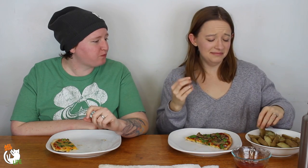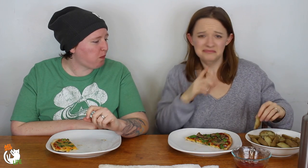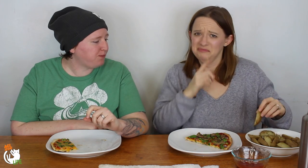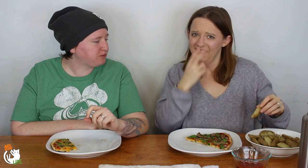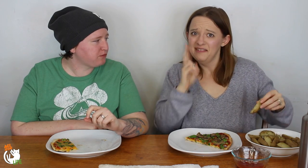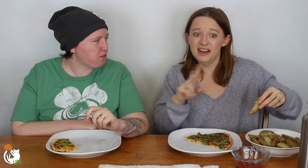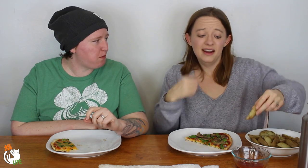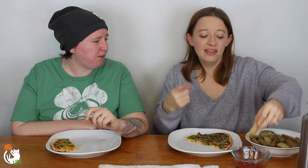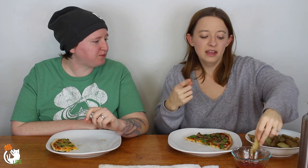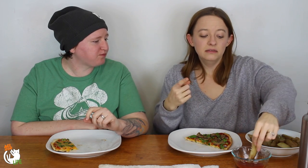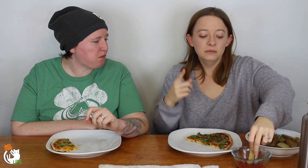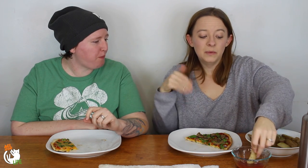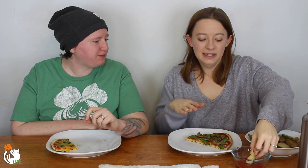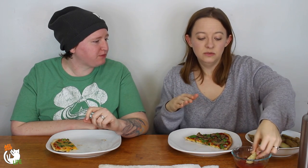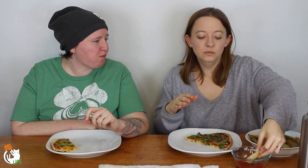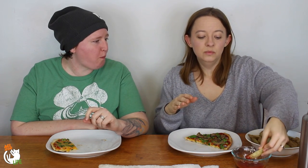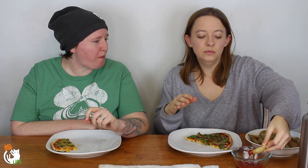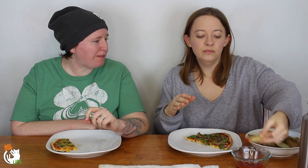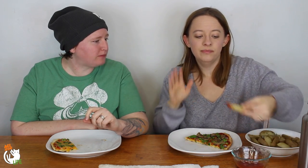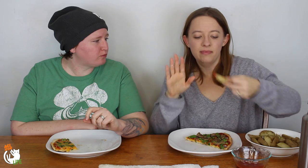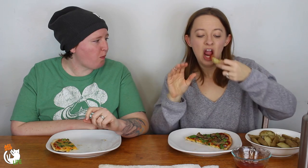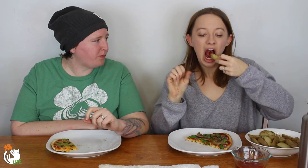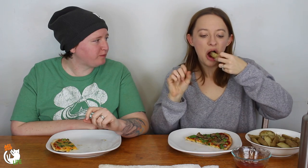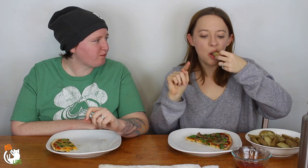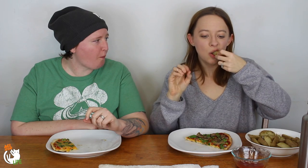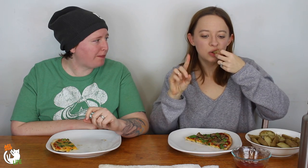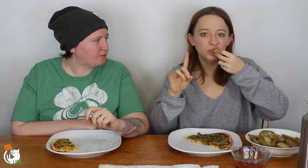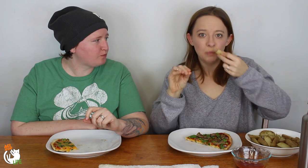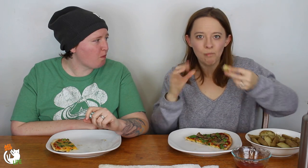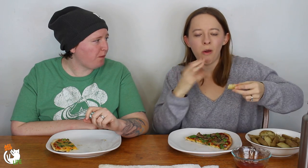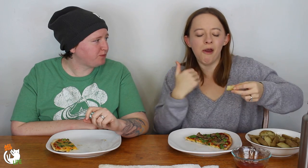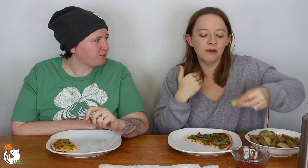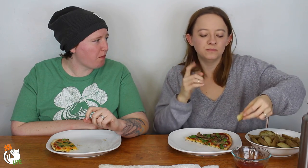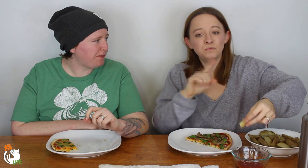It was really fun and then we went into their studio.